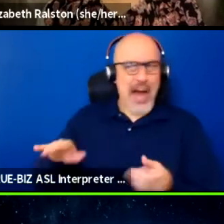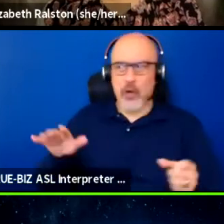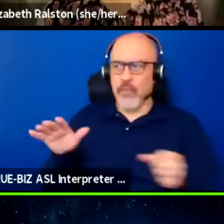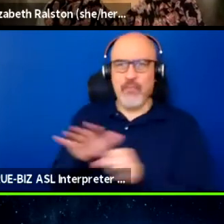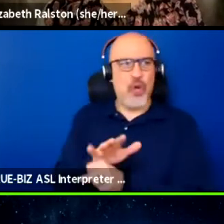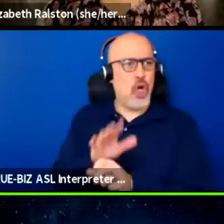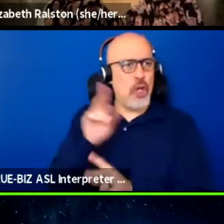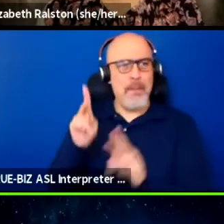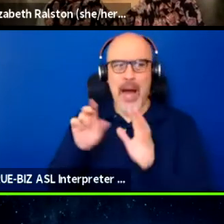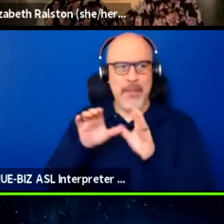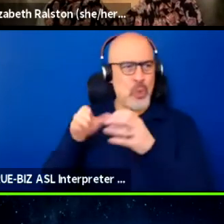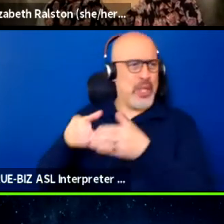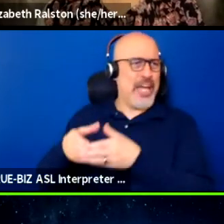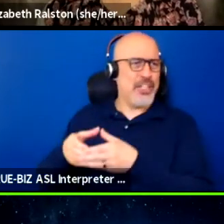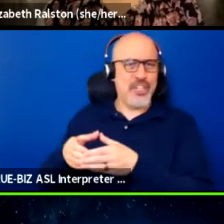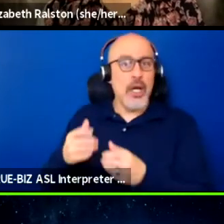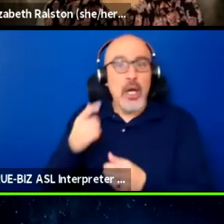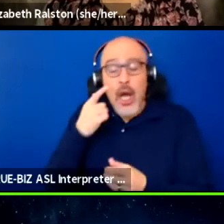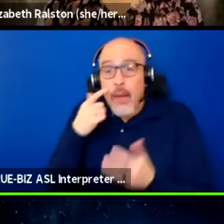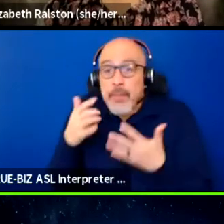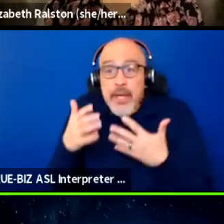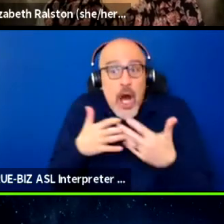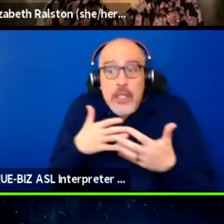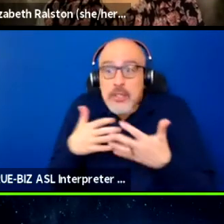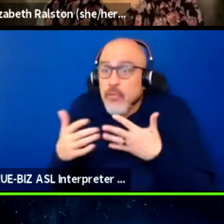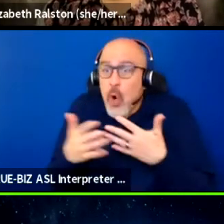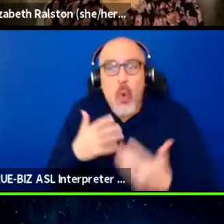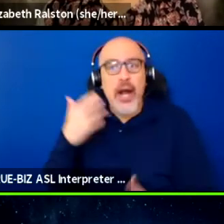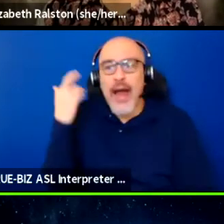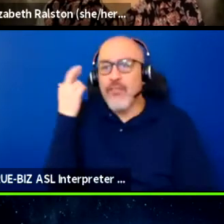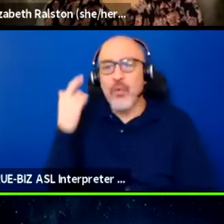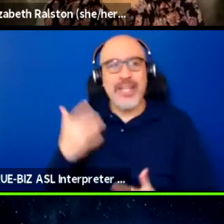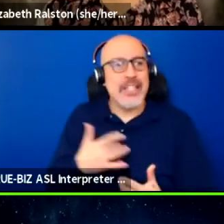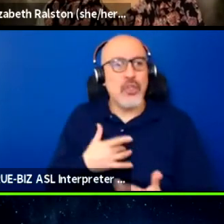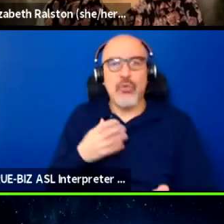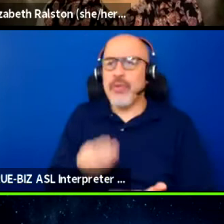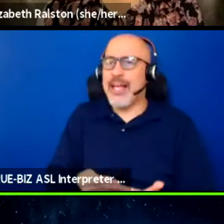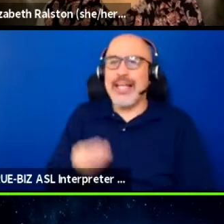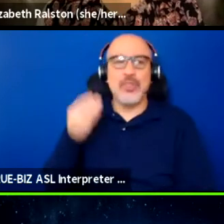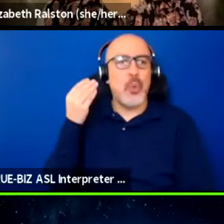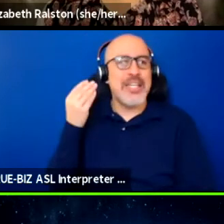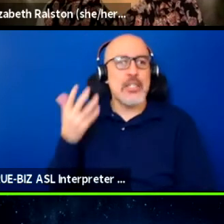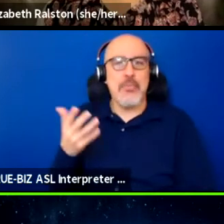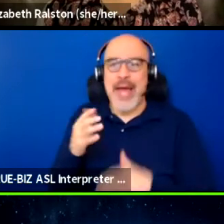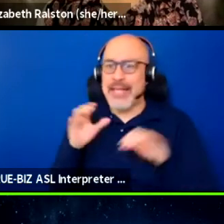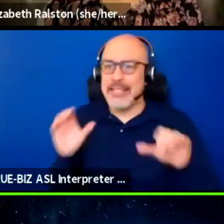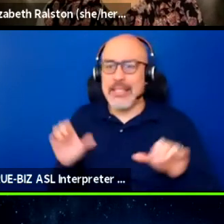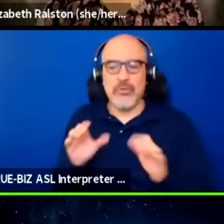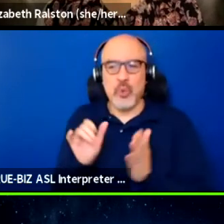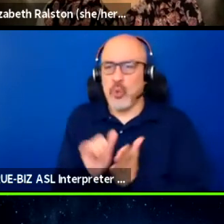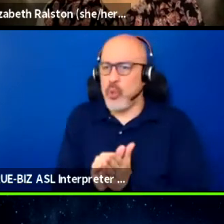because for whatever reason, you've decided it's too expensive to just do that, and from my understanding, like, YouTube does it.